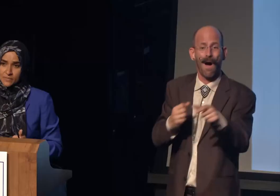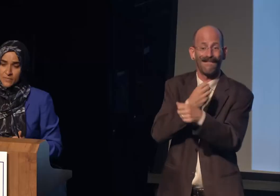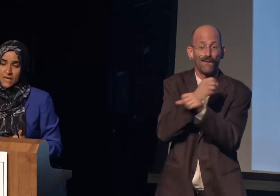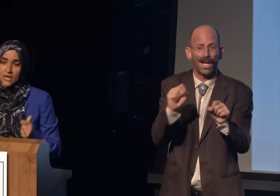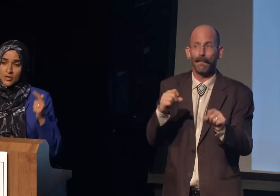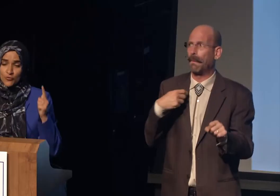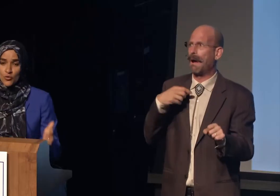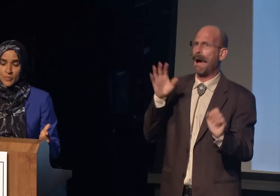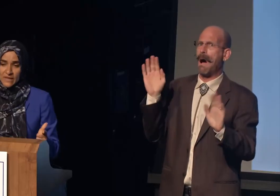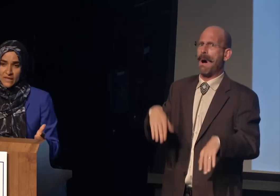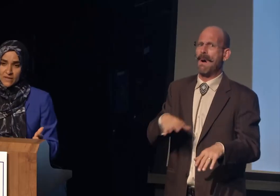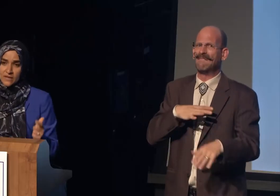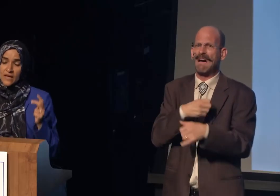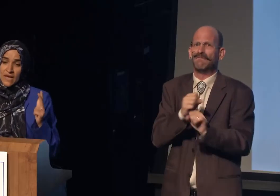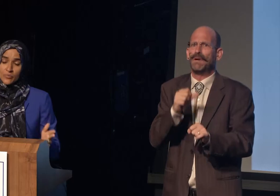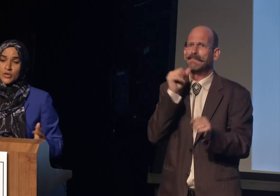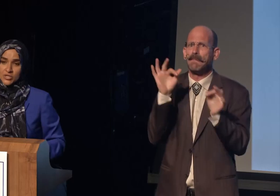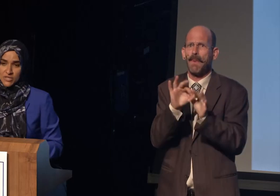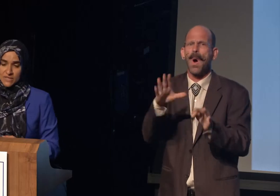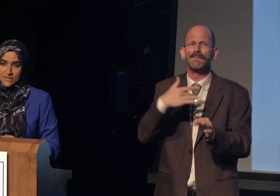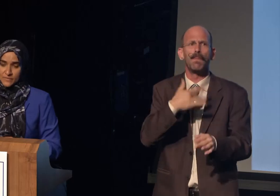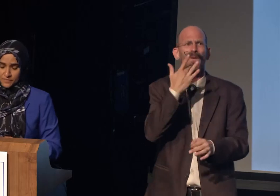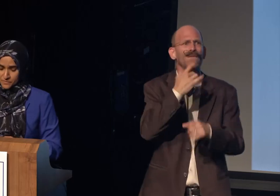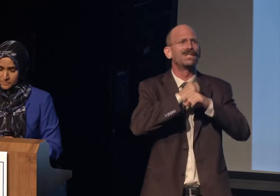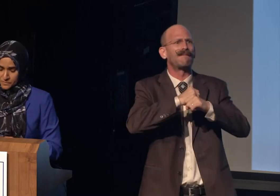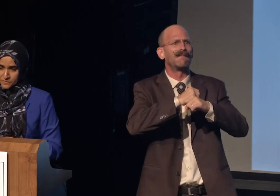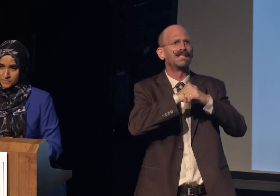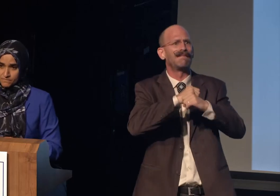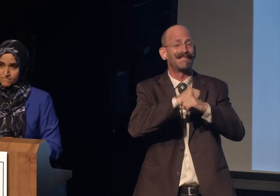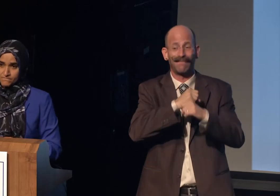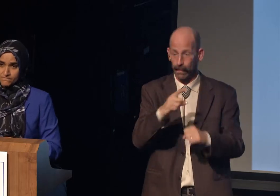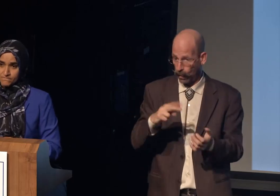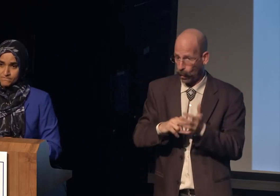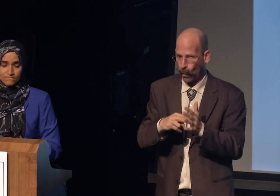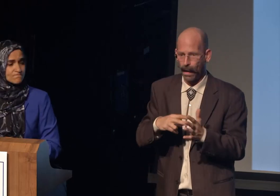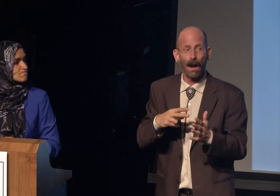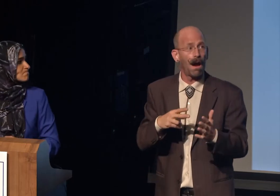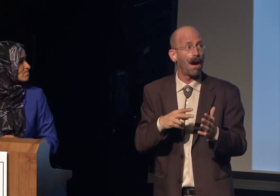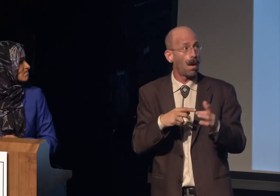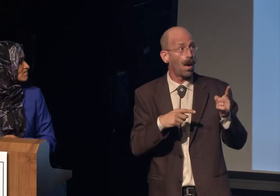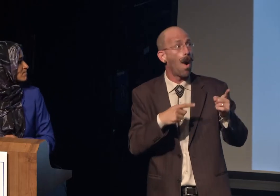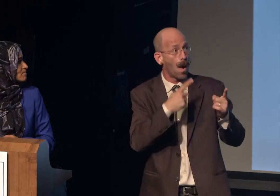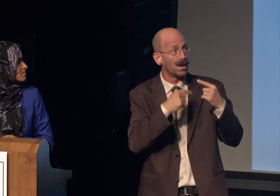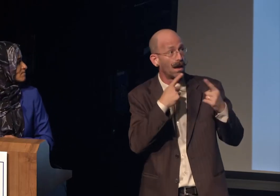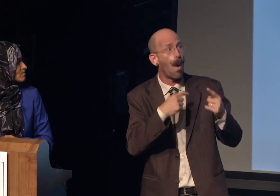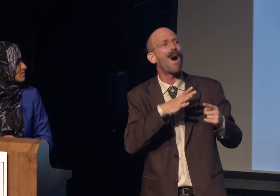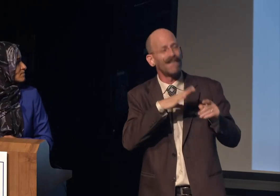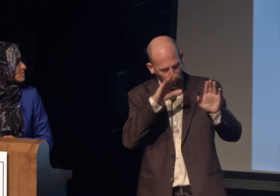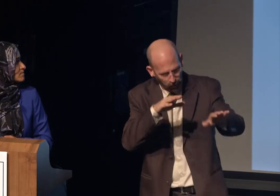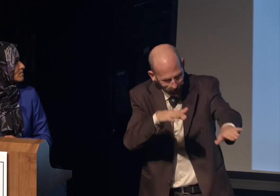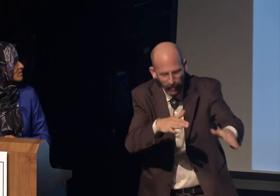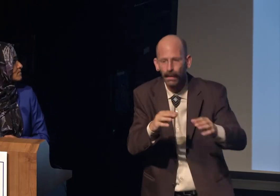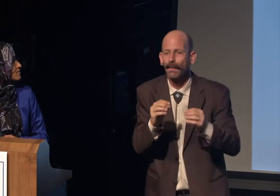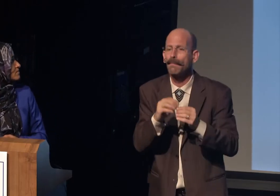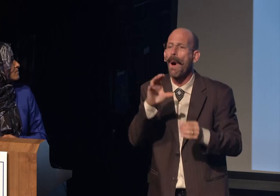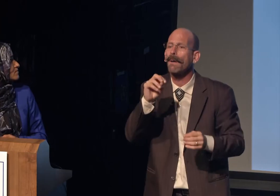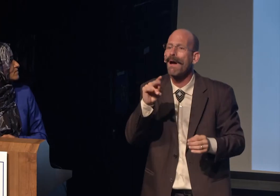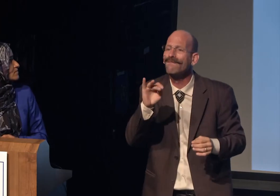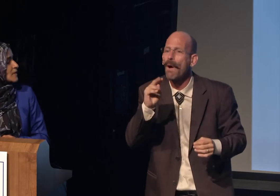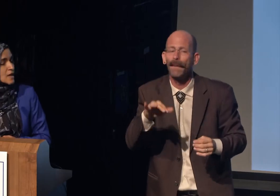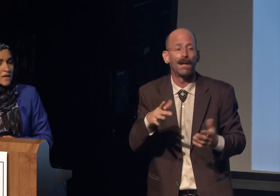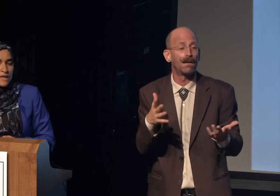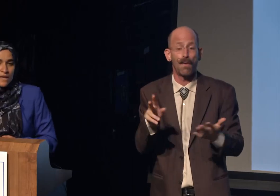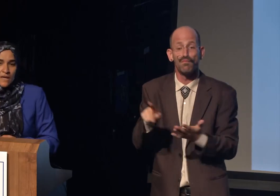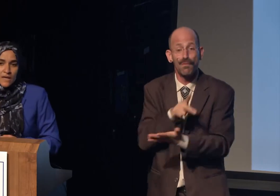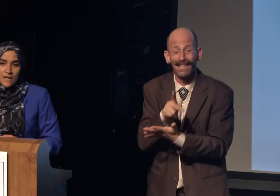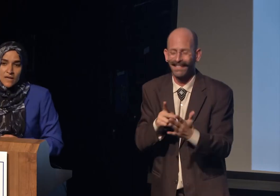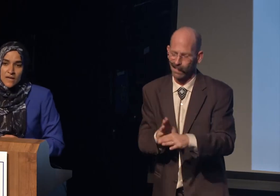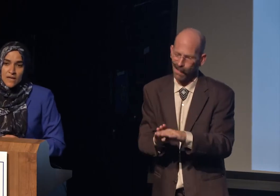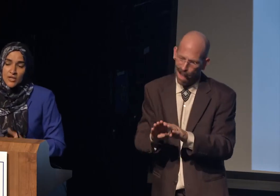conformity, and prejudice.